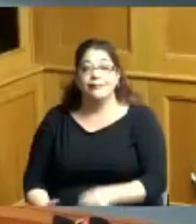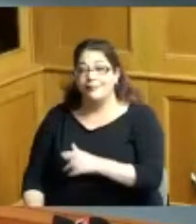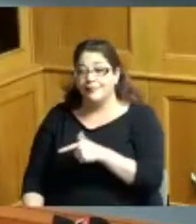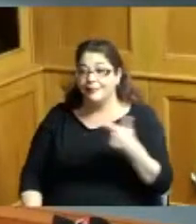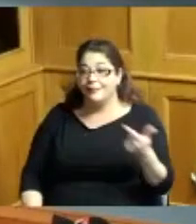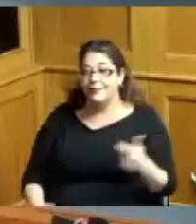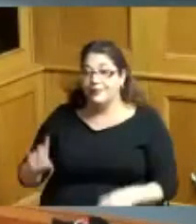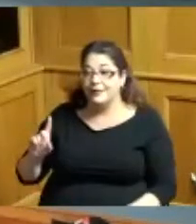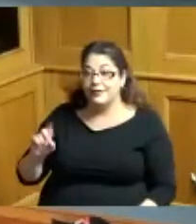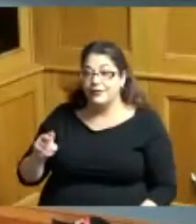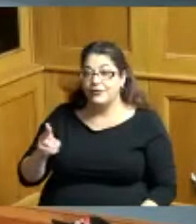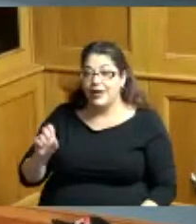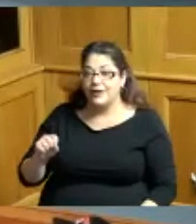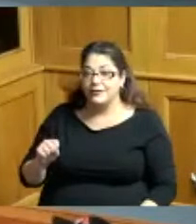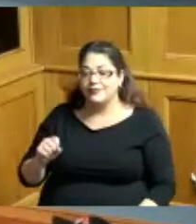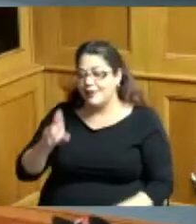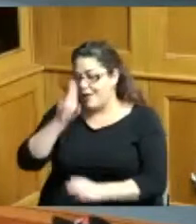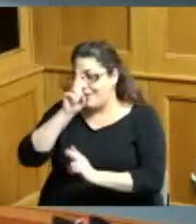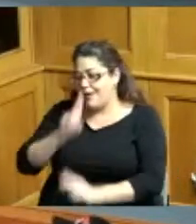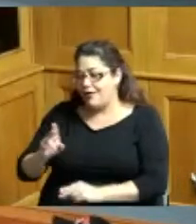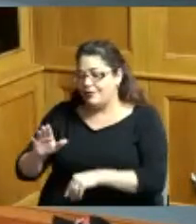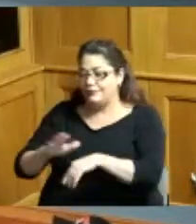so it is my honor to bring forward Margot Spence